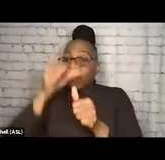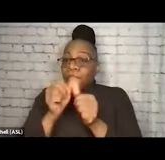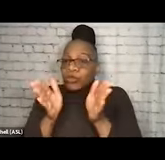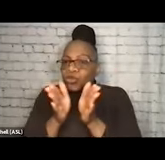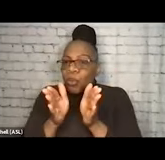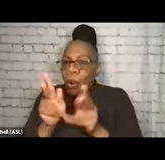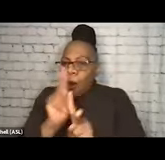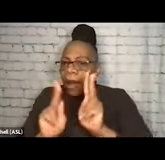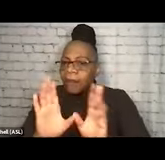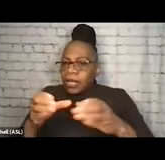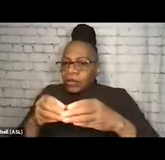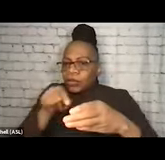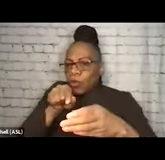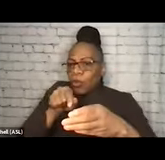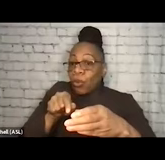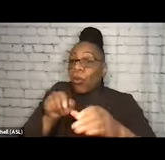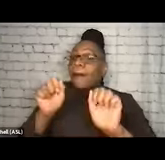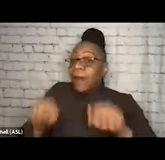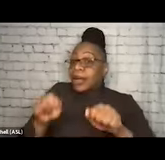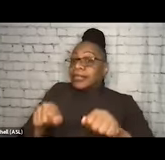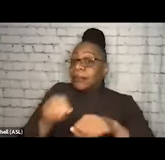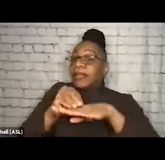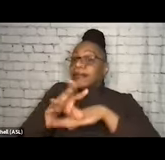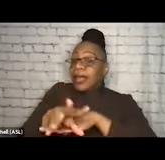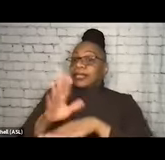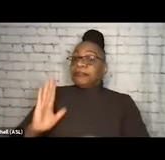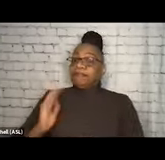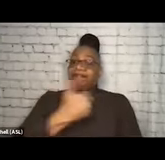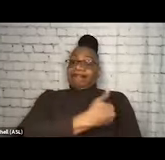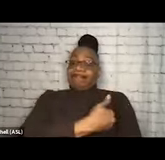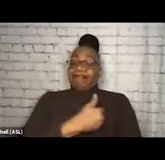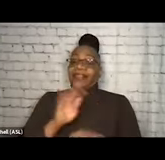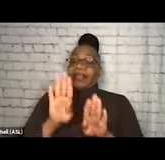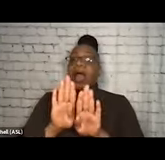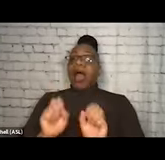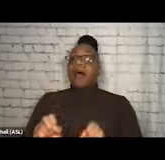who's being positively affected by those, this is our opportunity to open that door up much wider